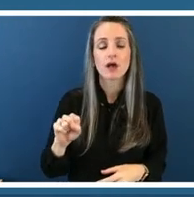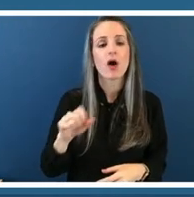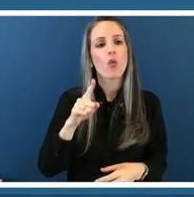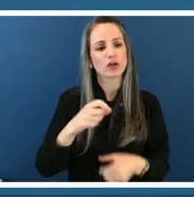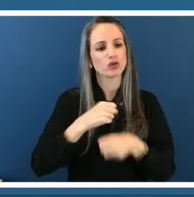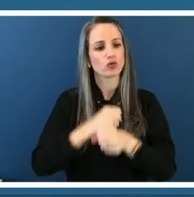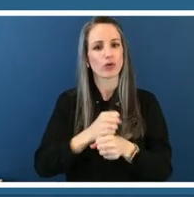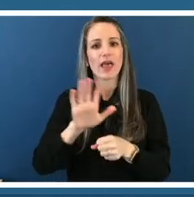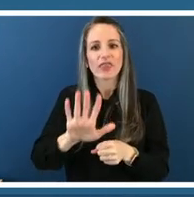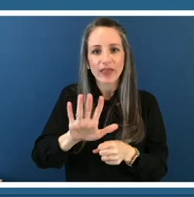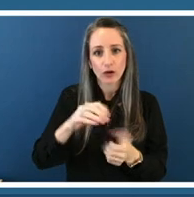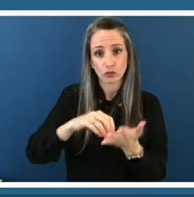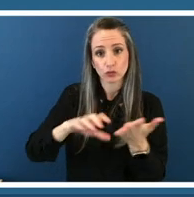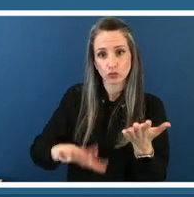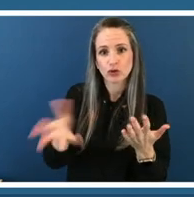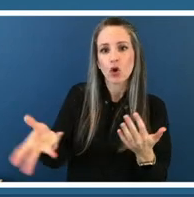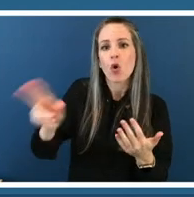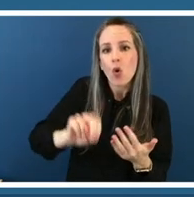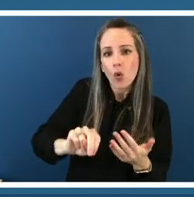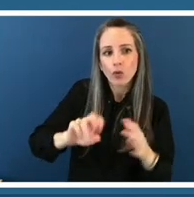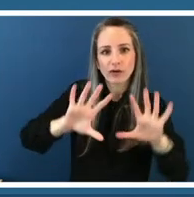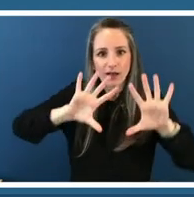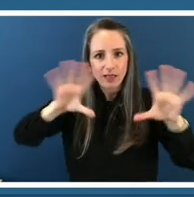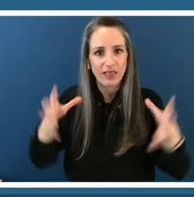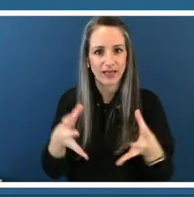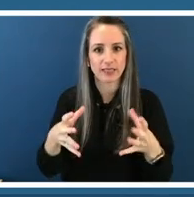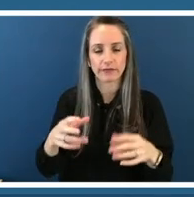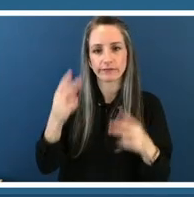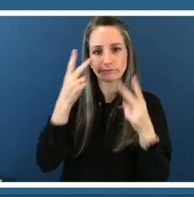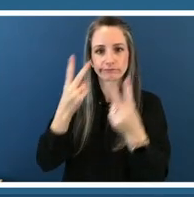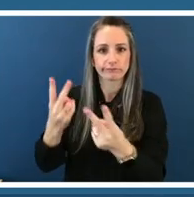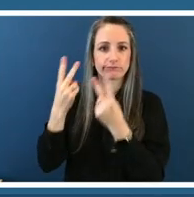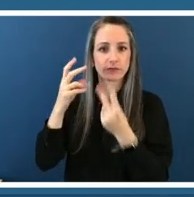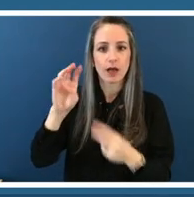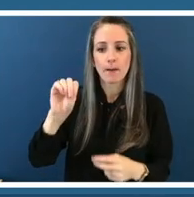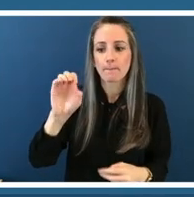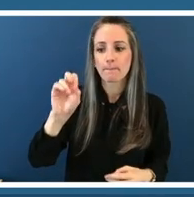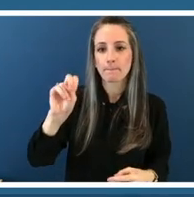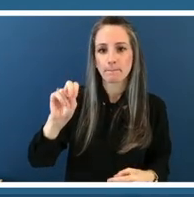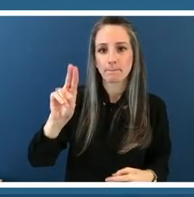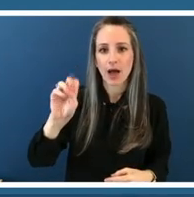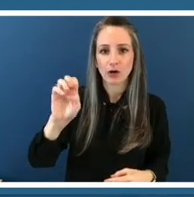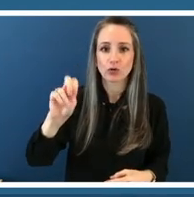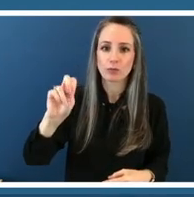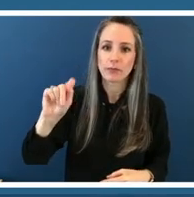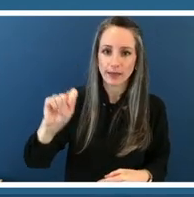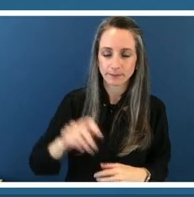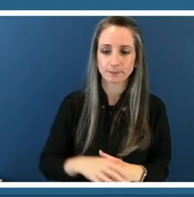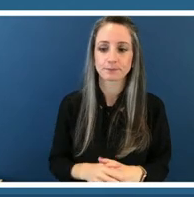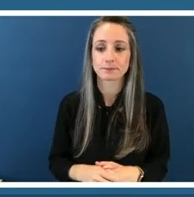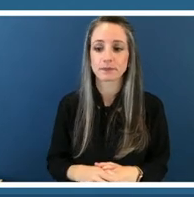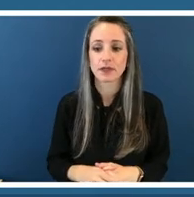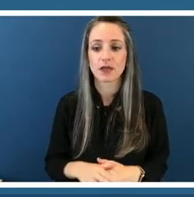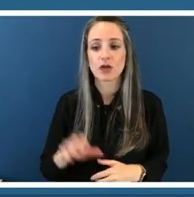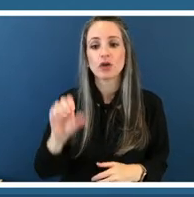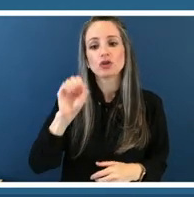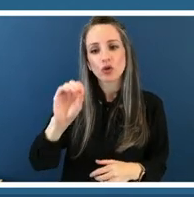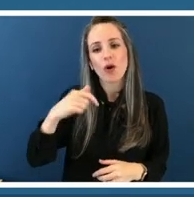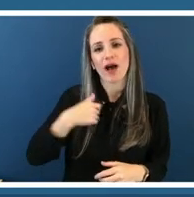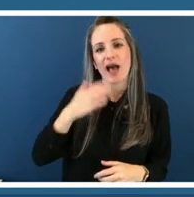monument so to get right into it i'm going to ask a lot of reflective questions and i